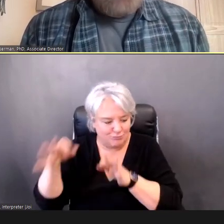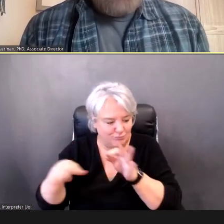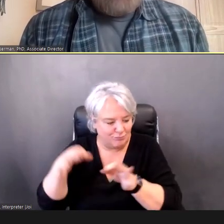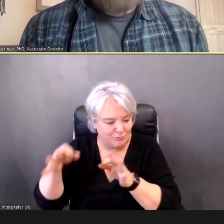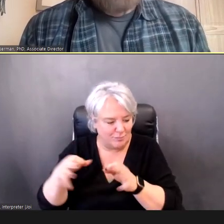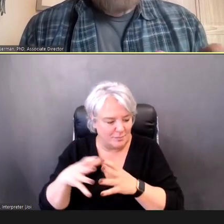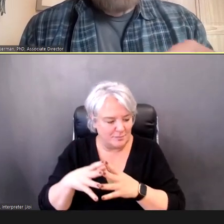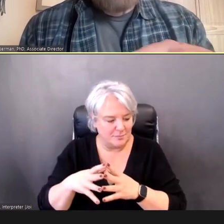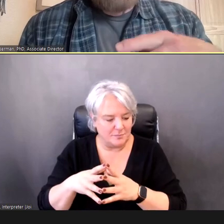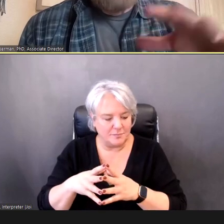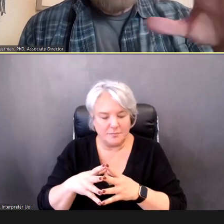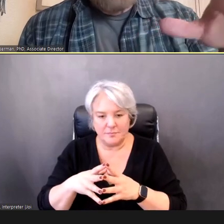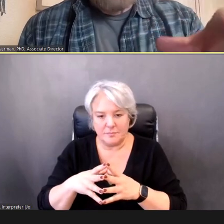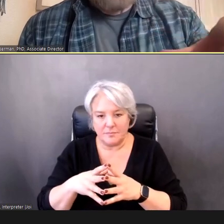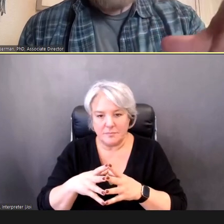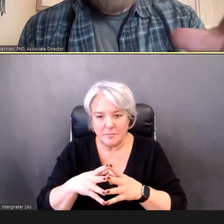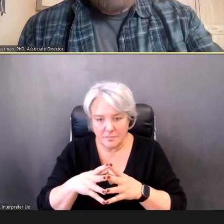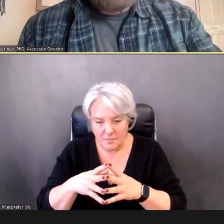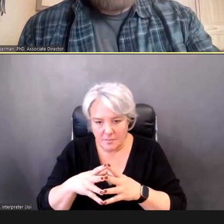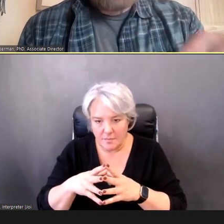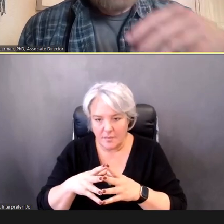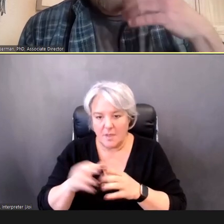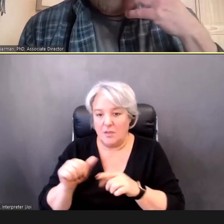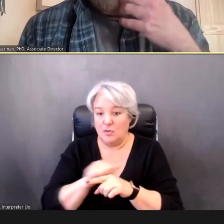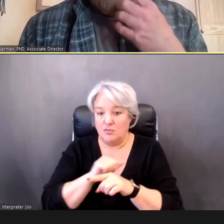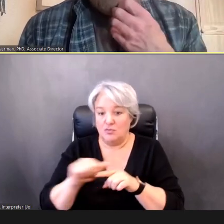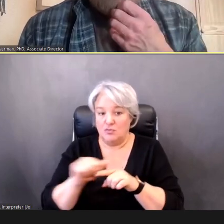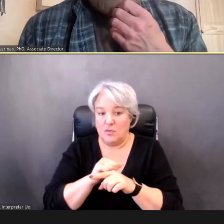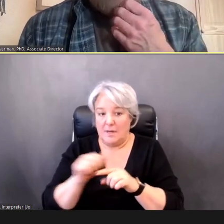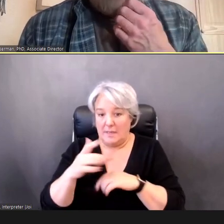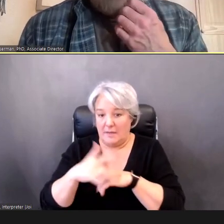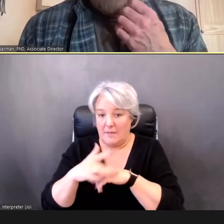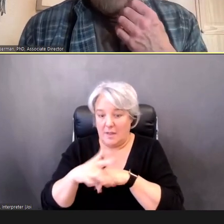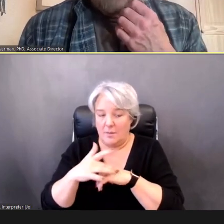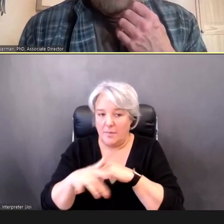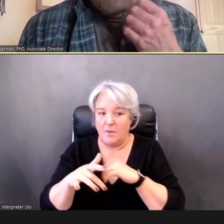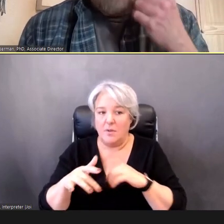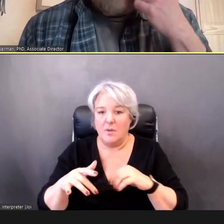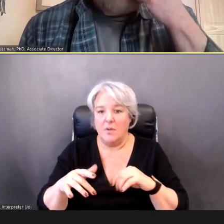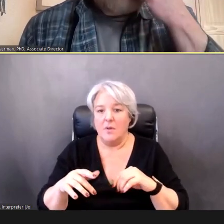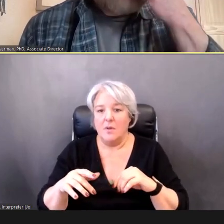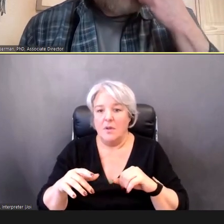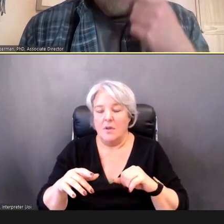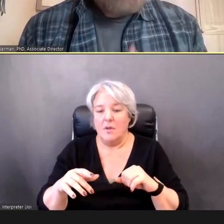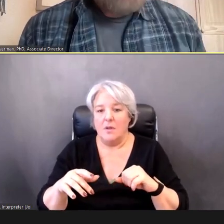format, The training that's available on -- on...